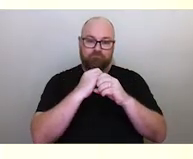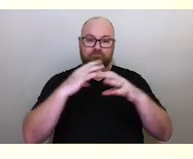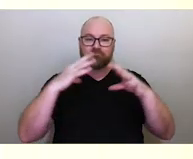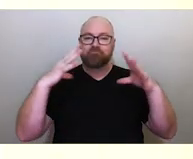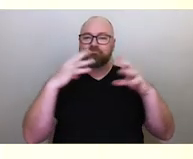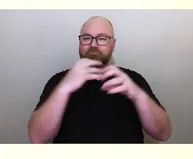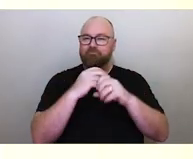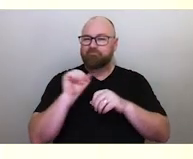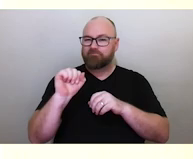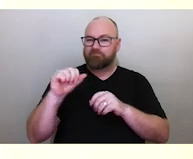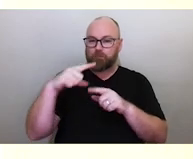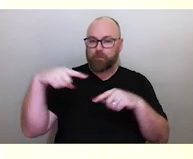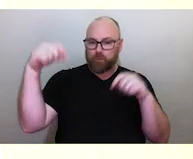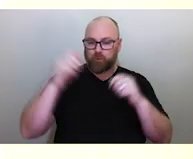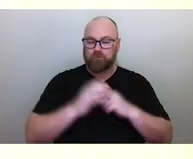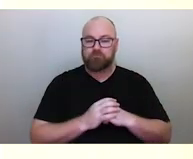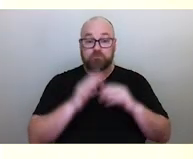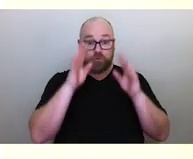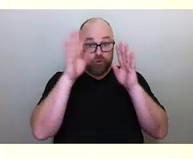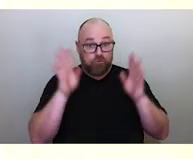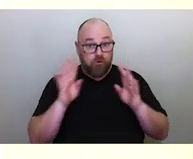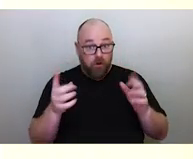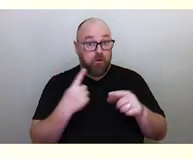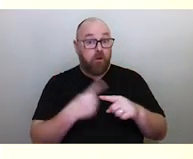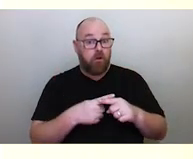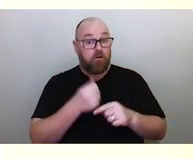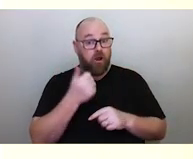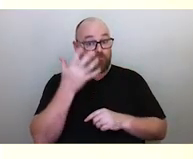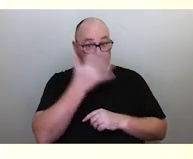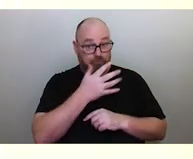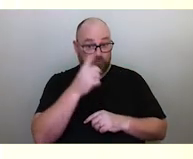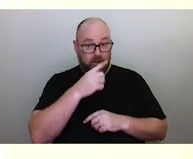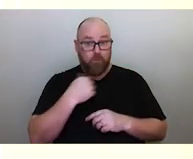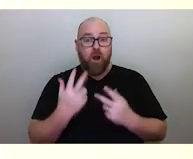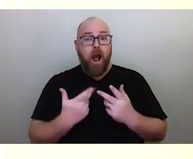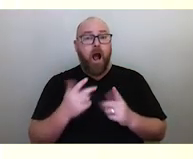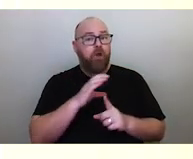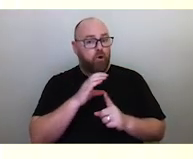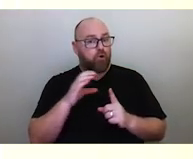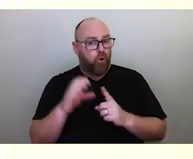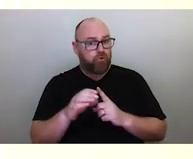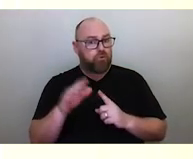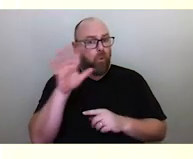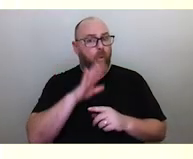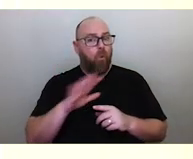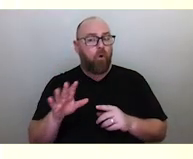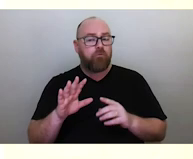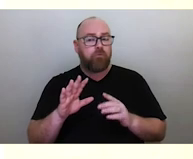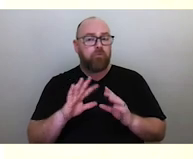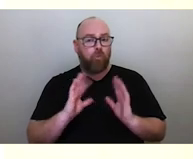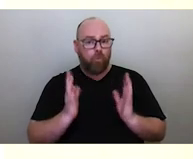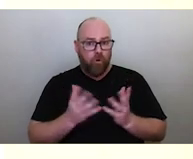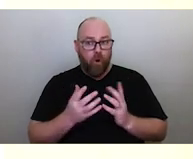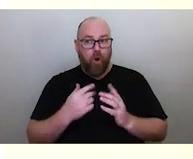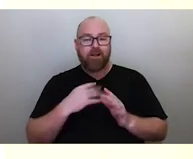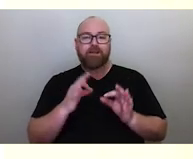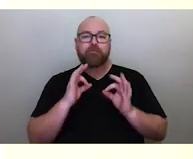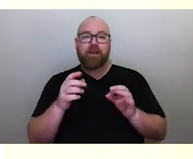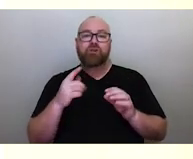The Torres Strait Islanders, Aboriginal people, cultures around the world, especially those near the coast, have long recognised